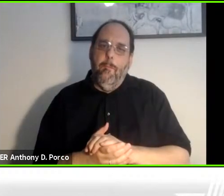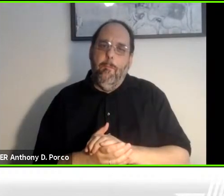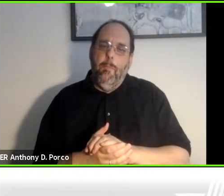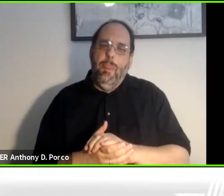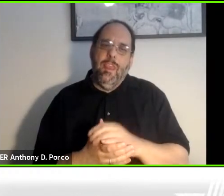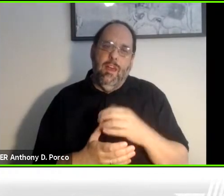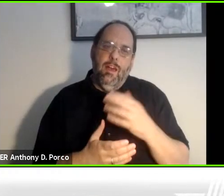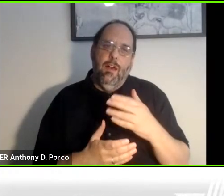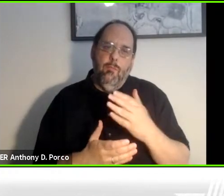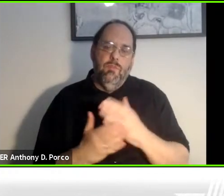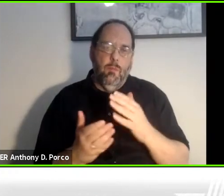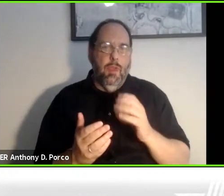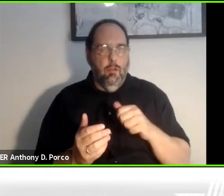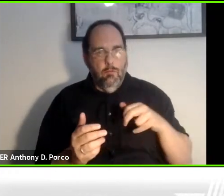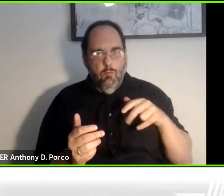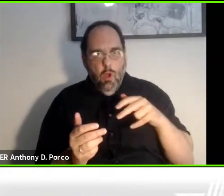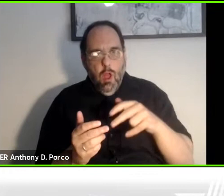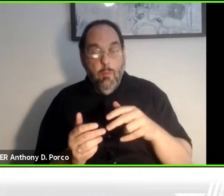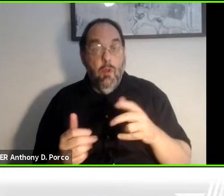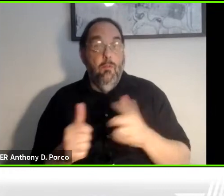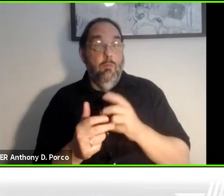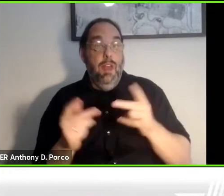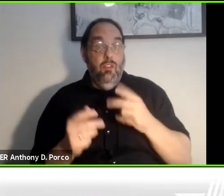walk up. And I think the first place you will see the application of this will be